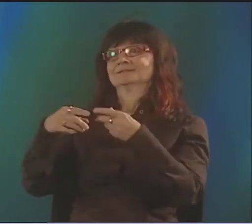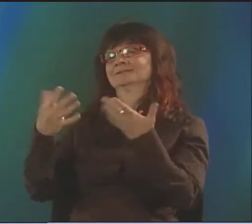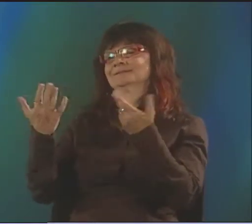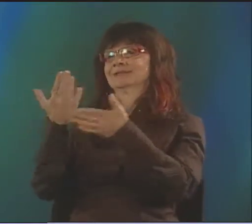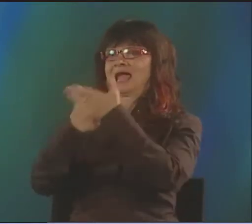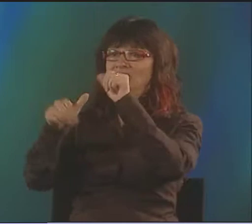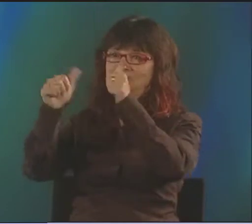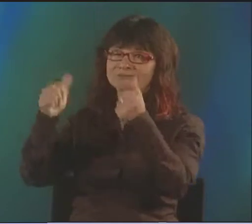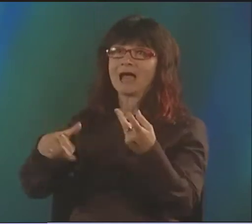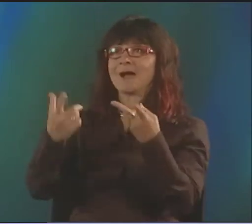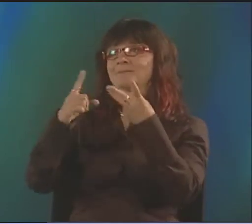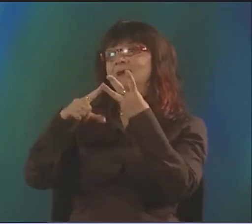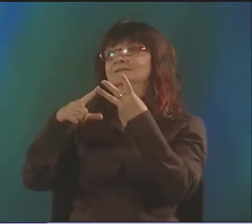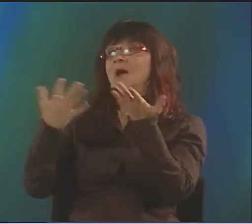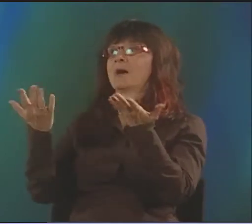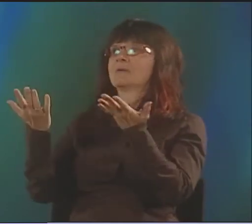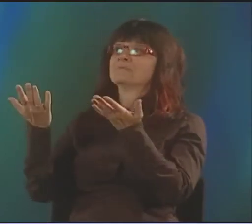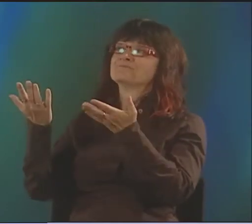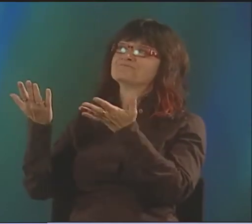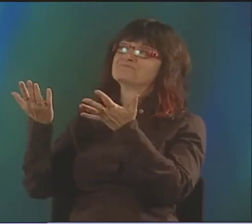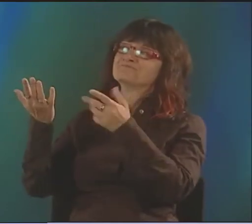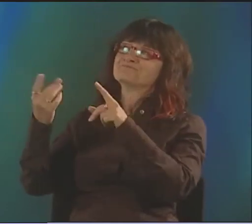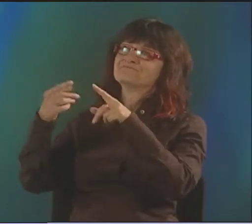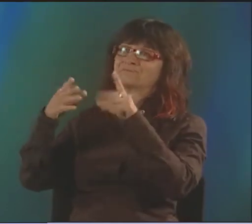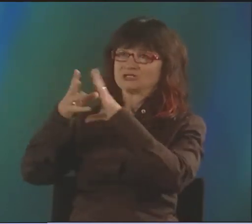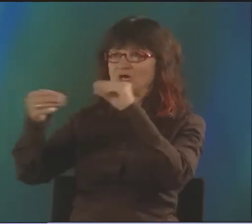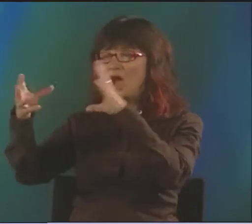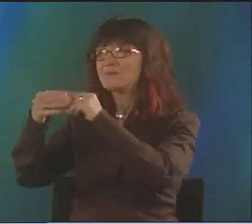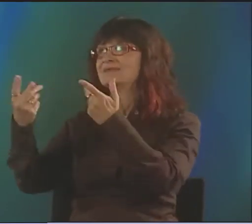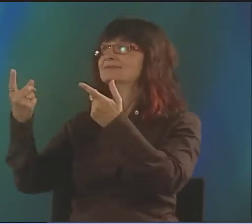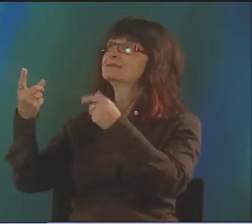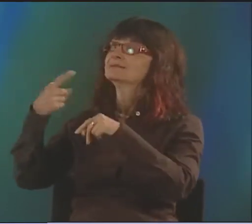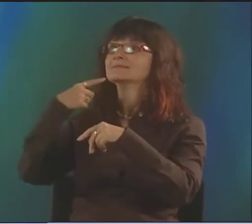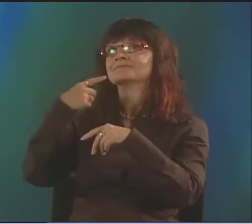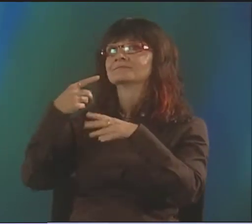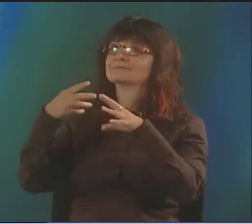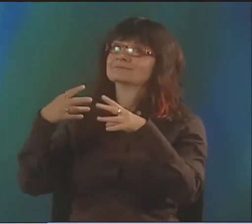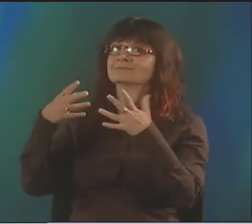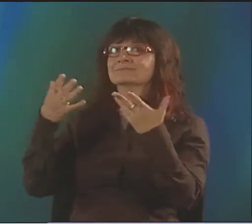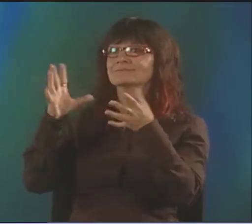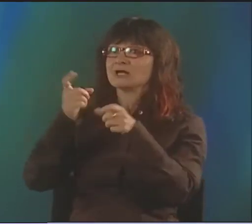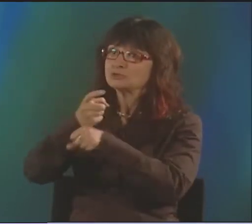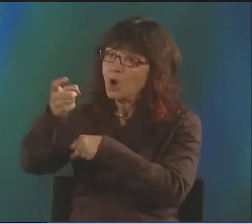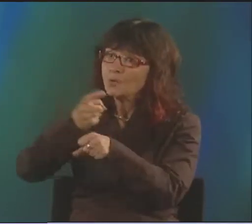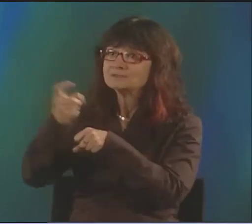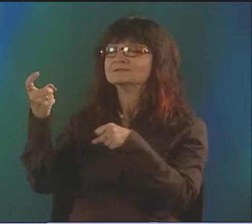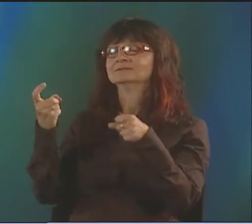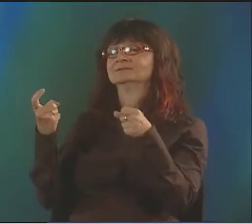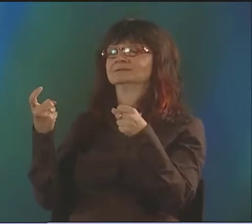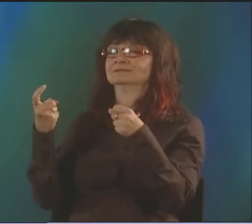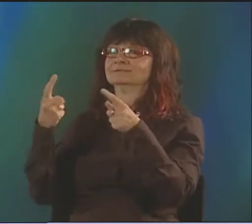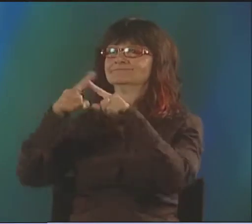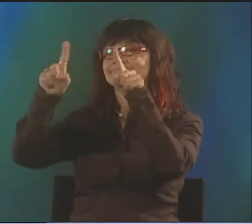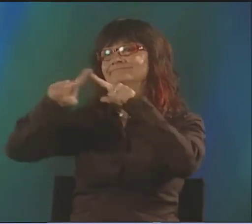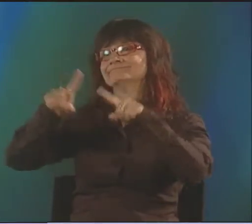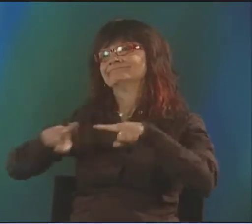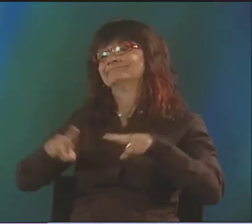ABC STORIES, HANDSHAPES... STORYTELLING, JOKES,